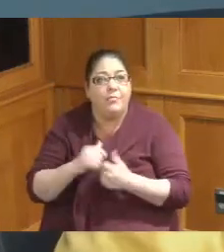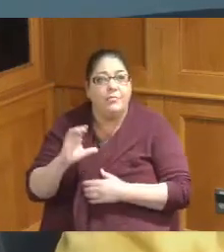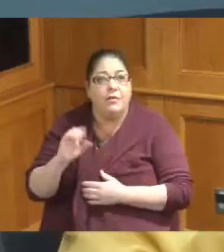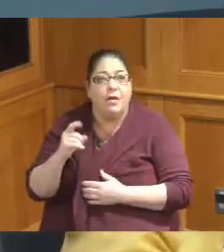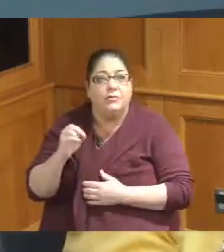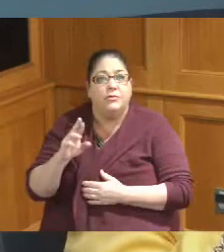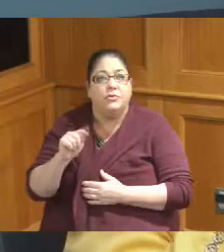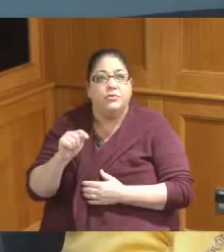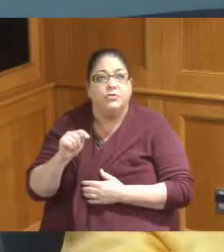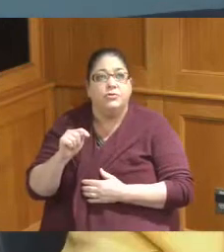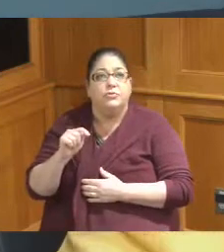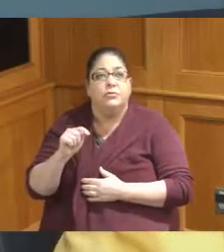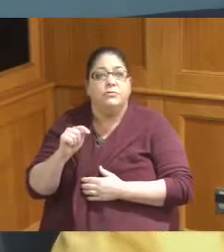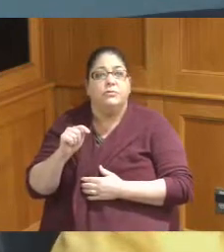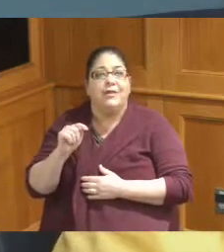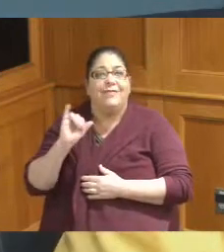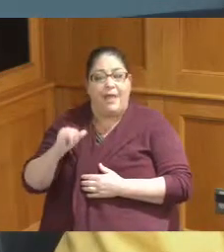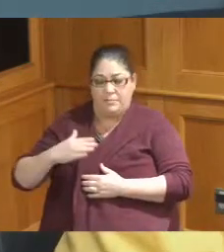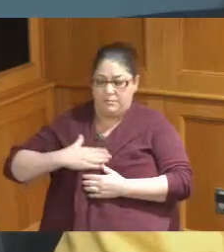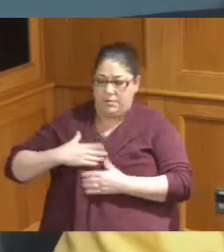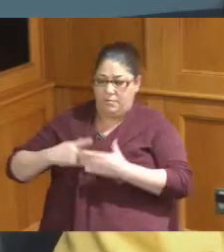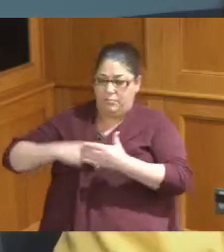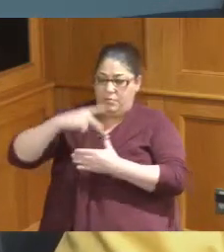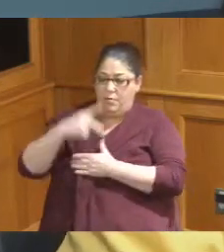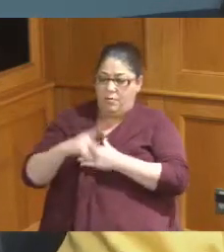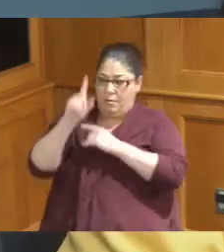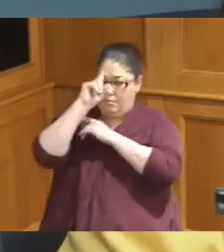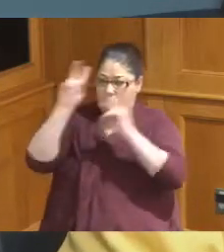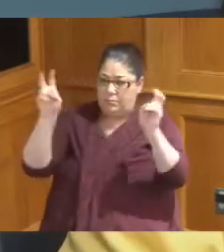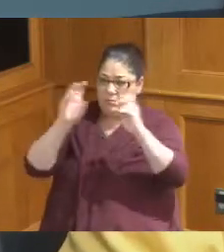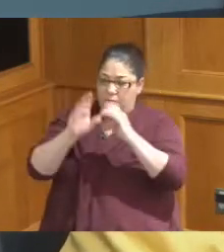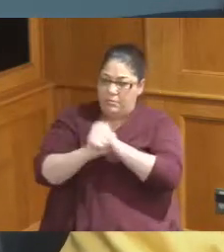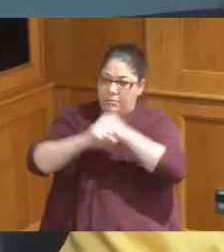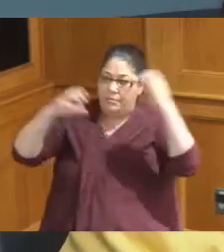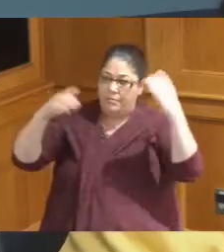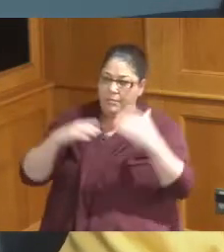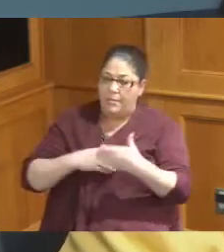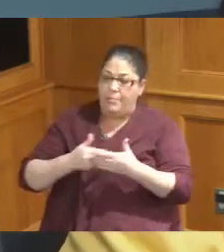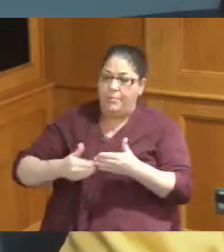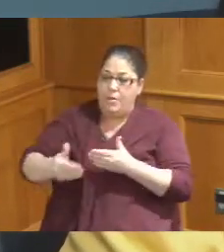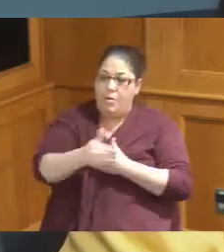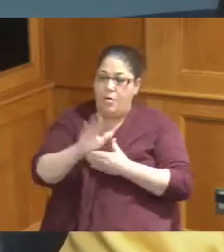that's beyond your imagination the program that we have going on through JFS and that needs to